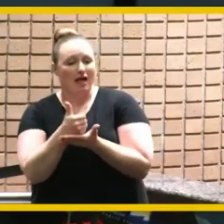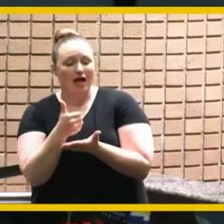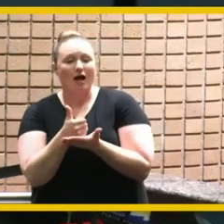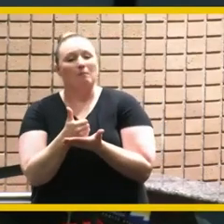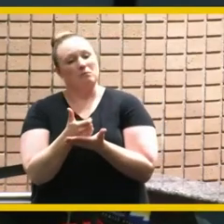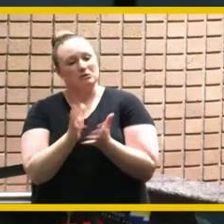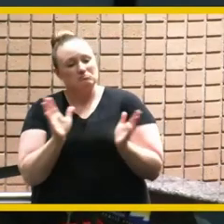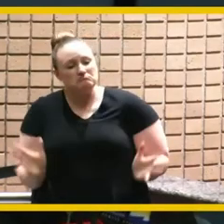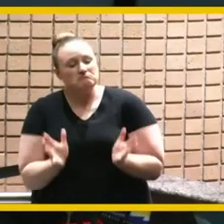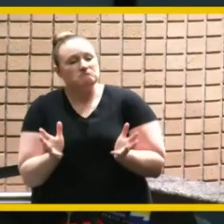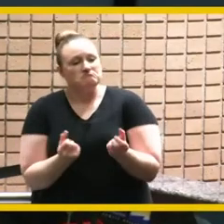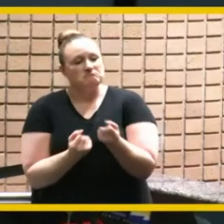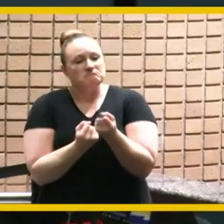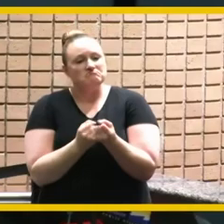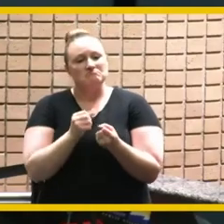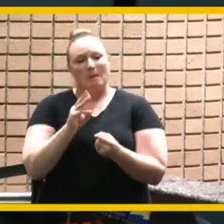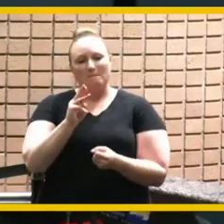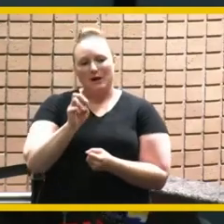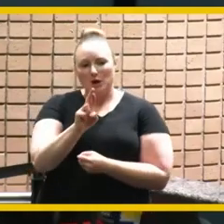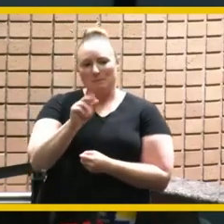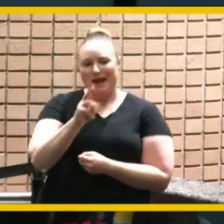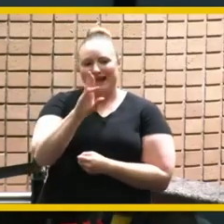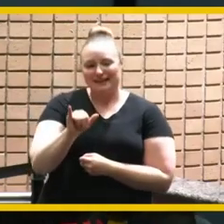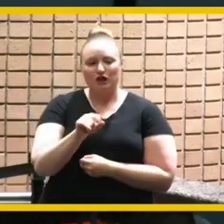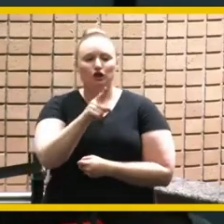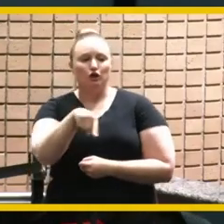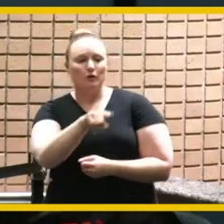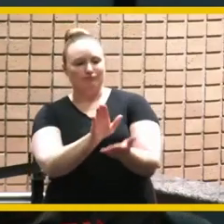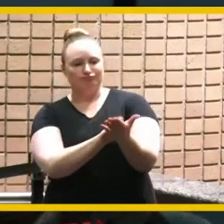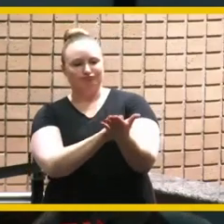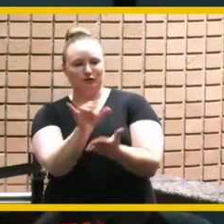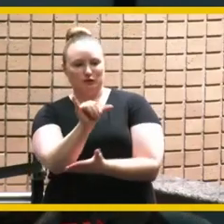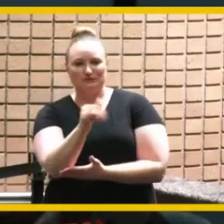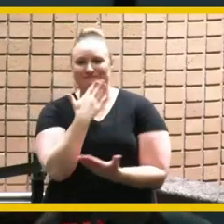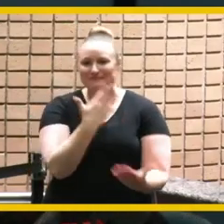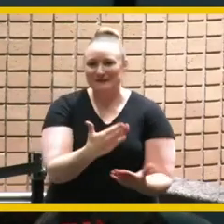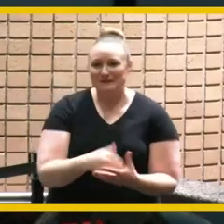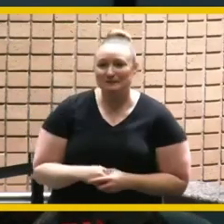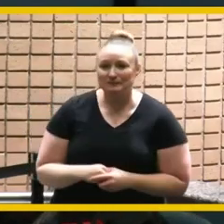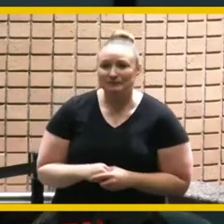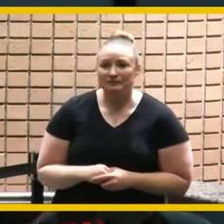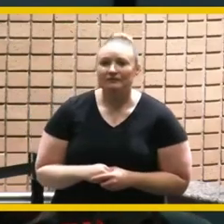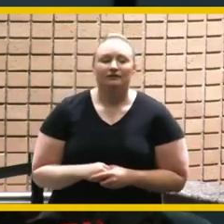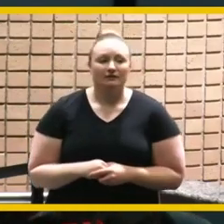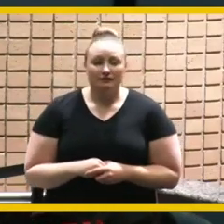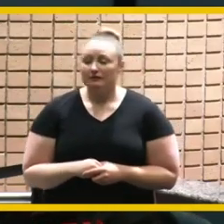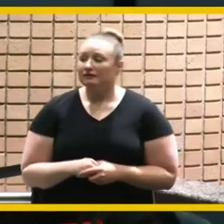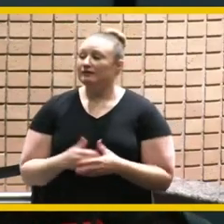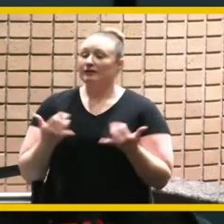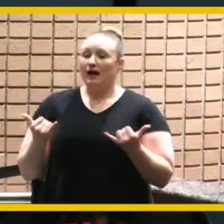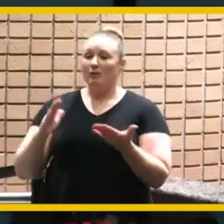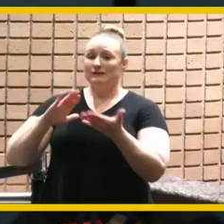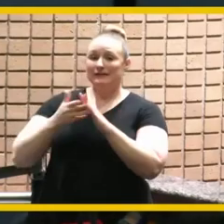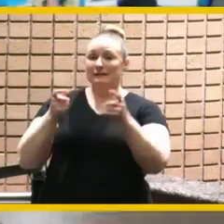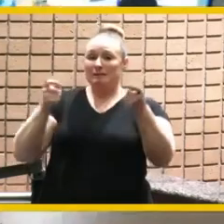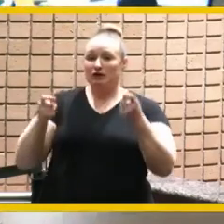get credit for it too right so thank you please welcome now city manager al zalinka